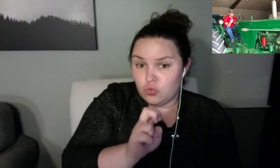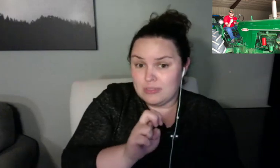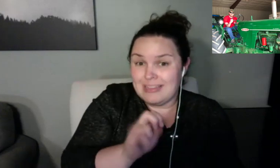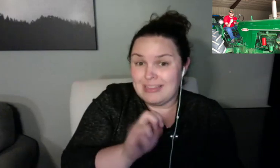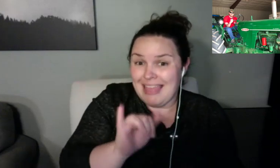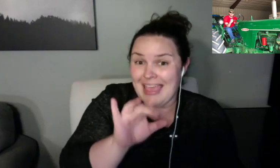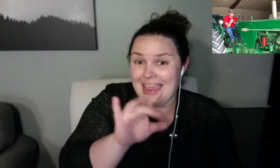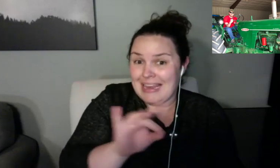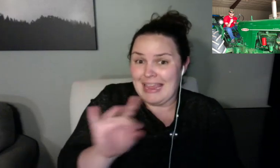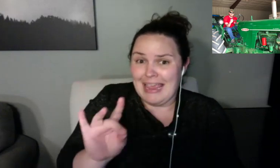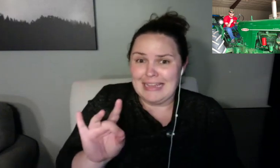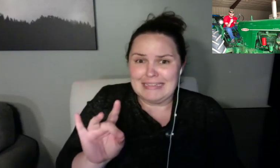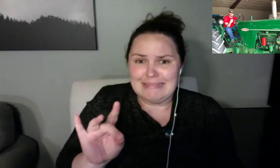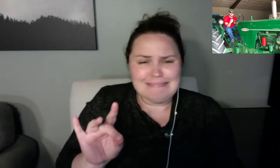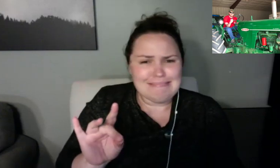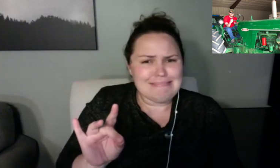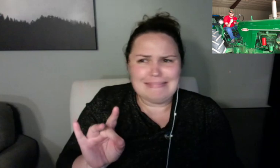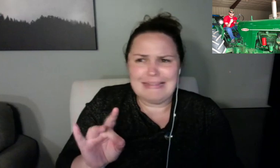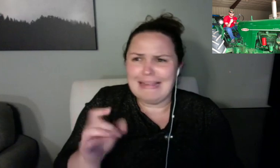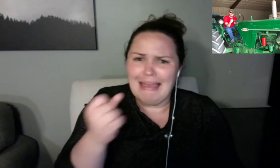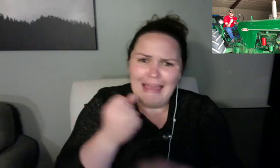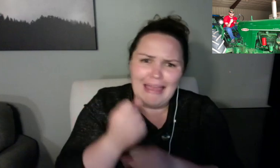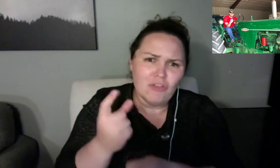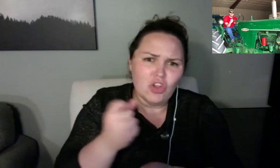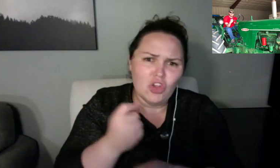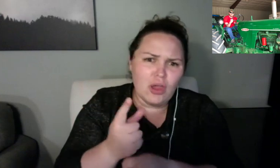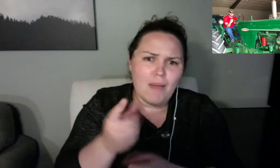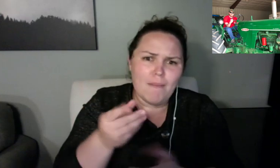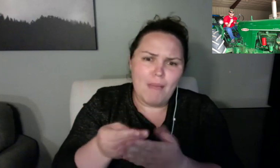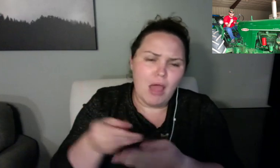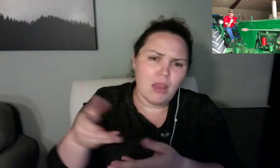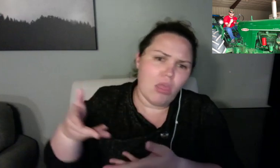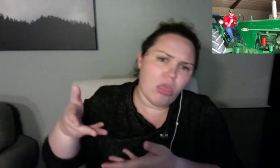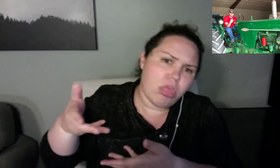Oh, Zack. Zack s mom: We re getting a no here.